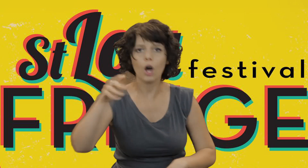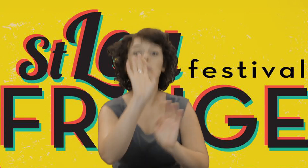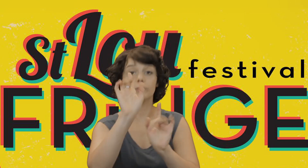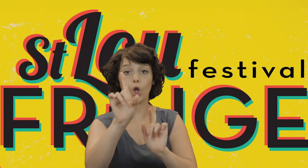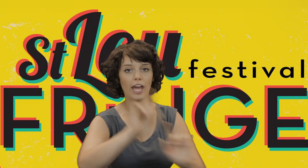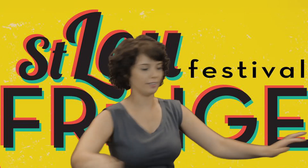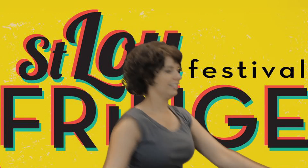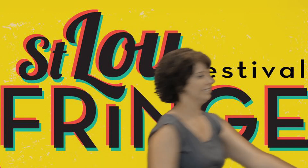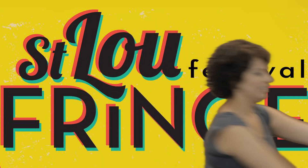Hold on!